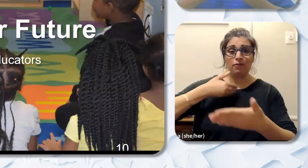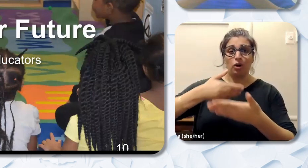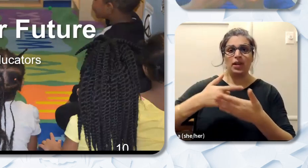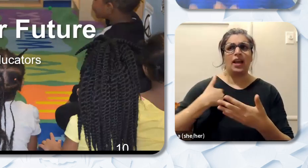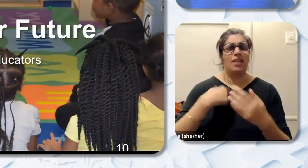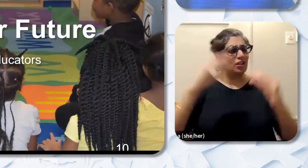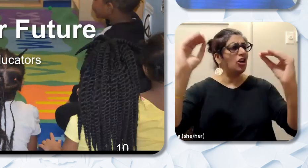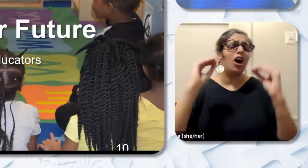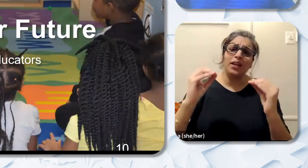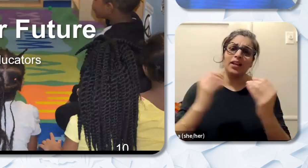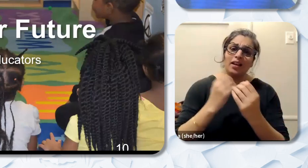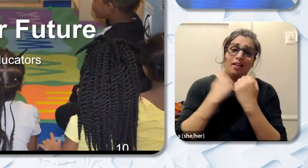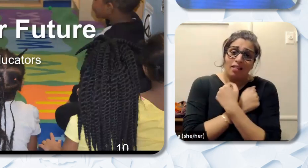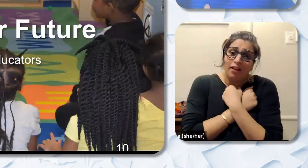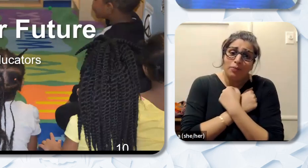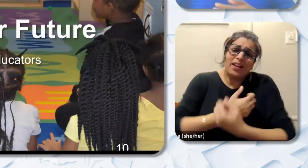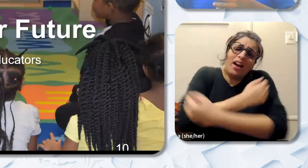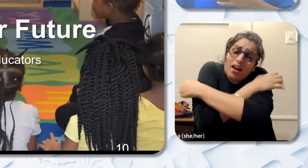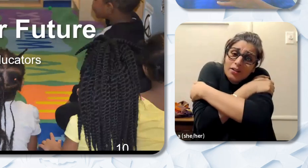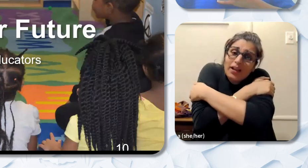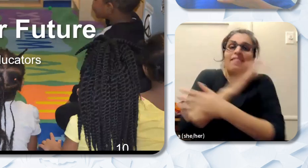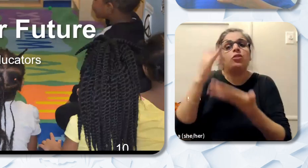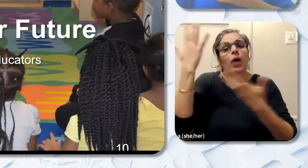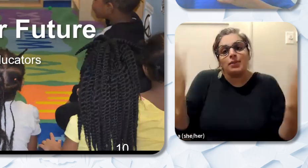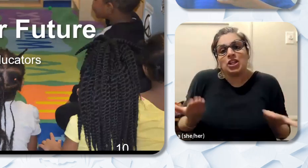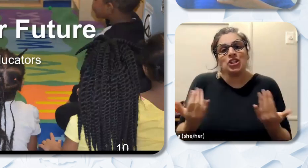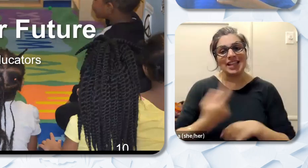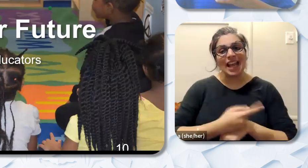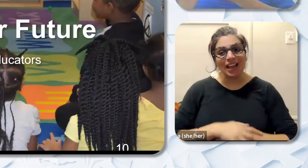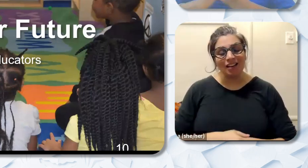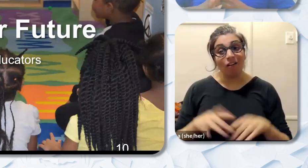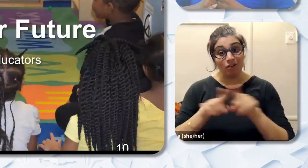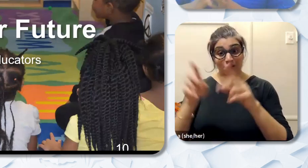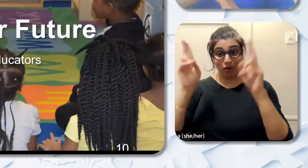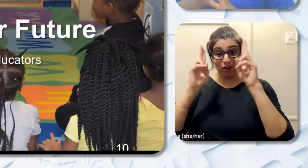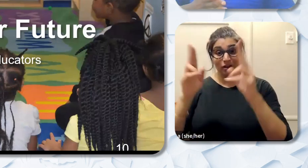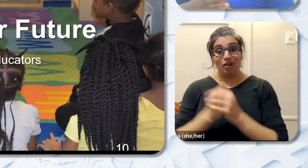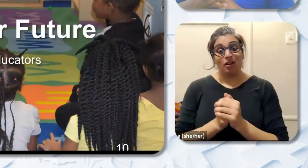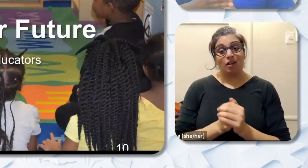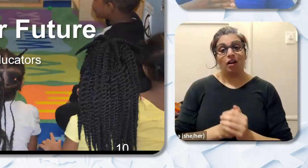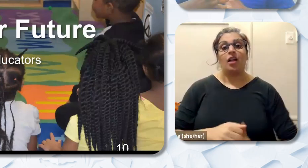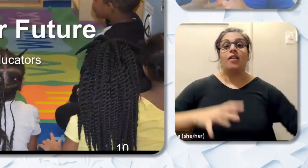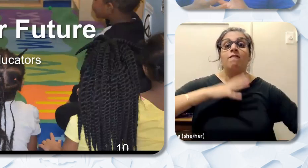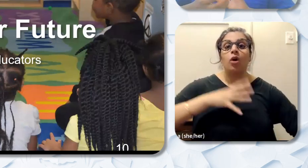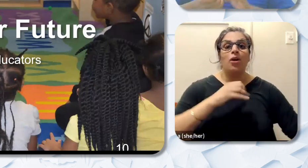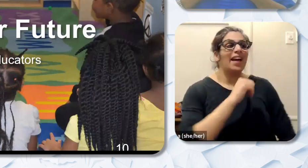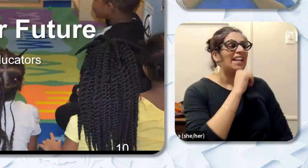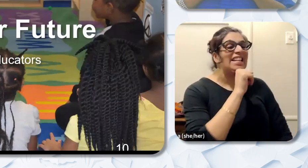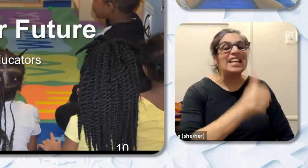reason why I am here today. I also want to honor the formal and informally trained educators in my